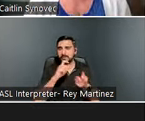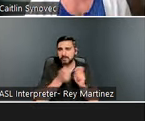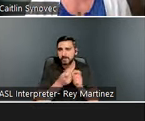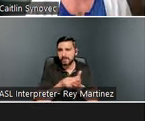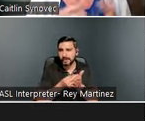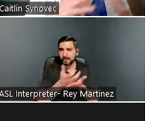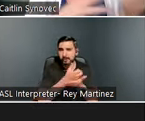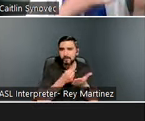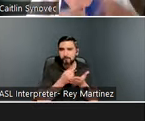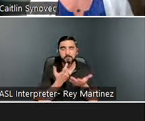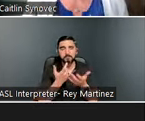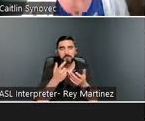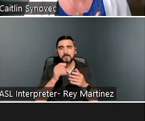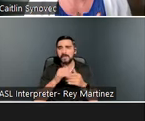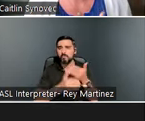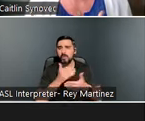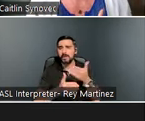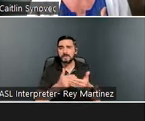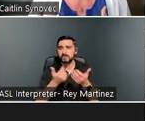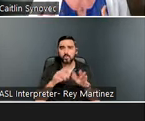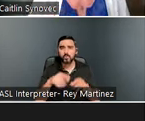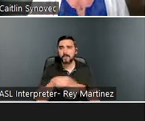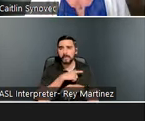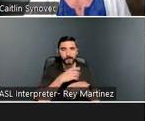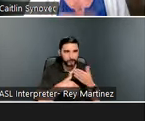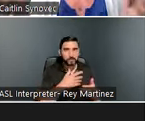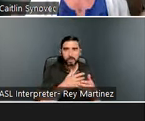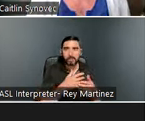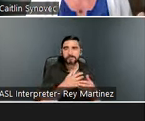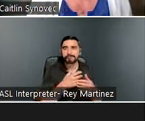right away so that people don’t fall into homelessness first. We really need to change